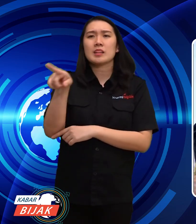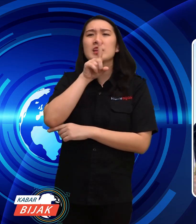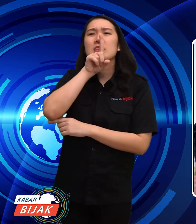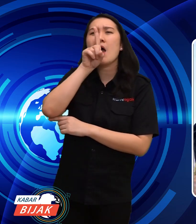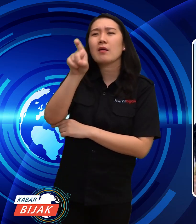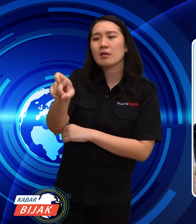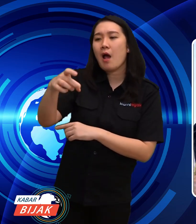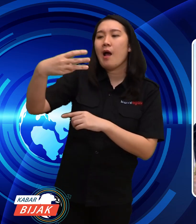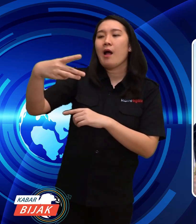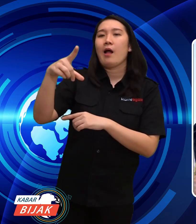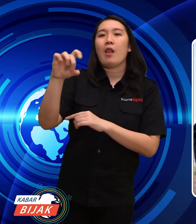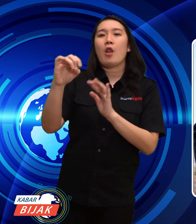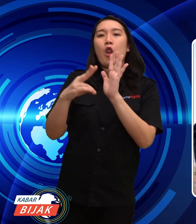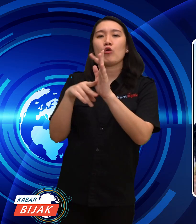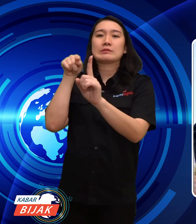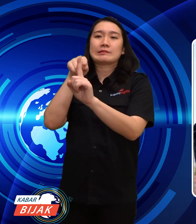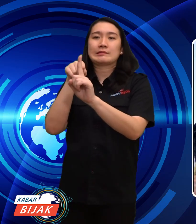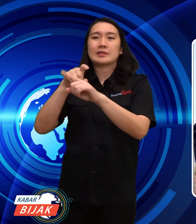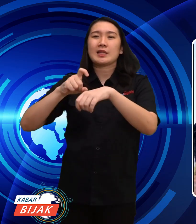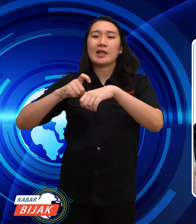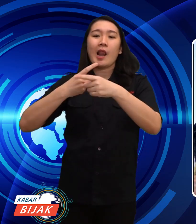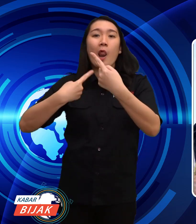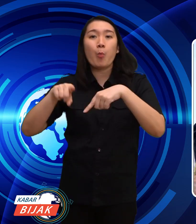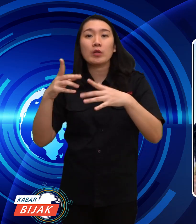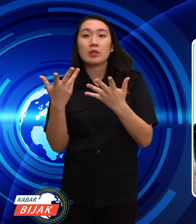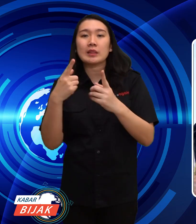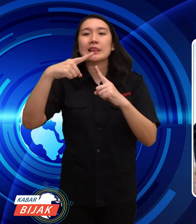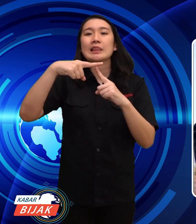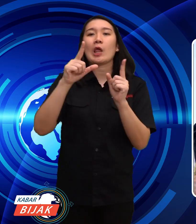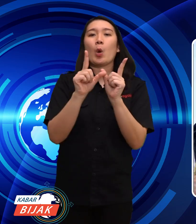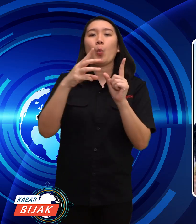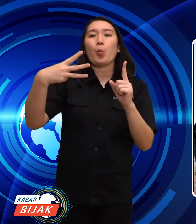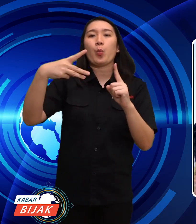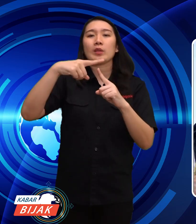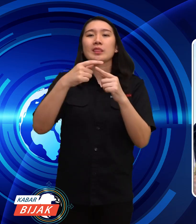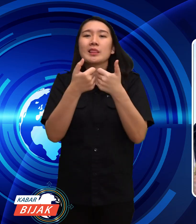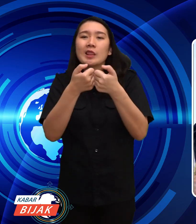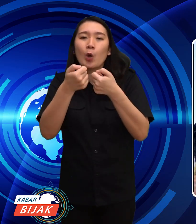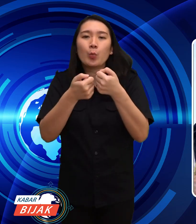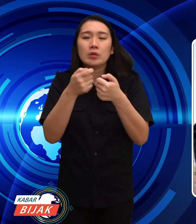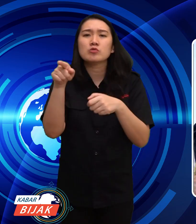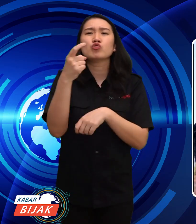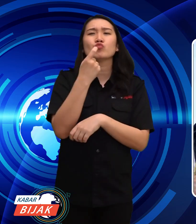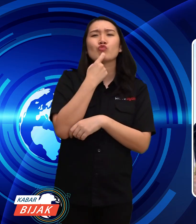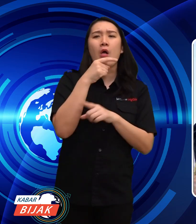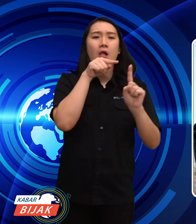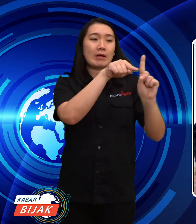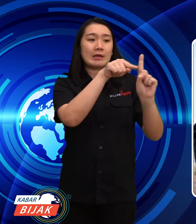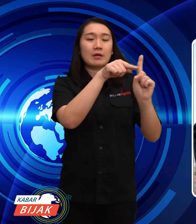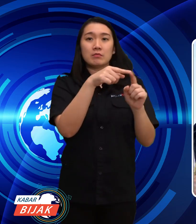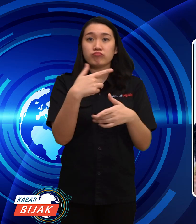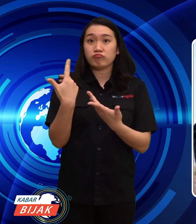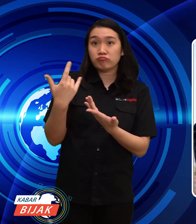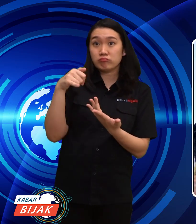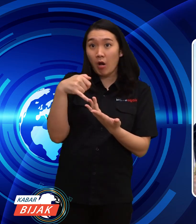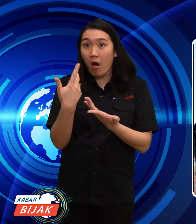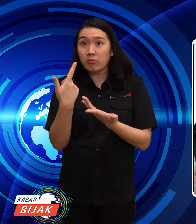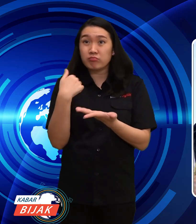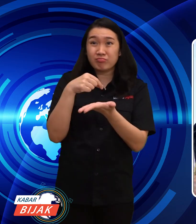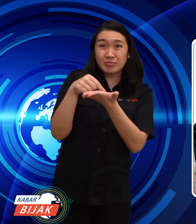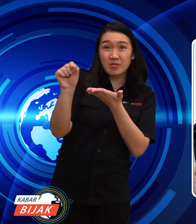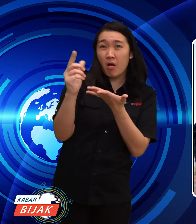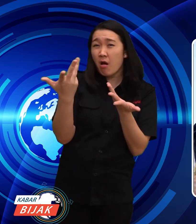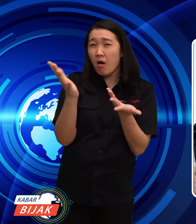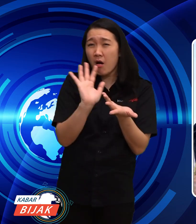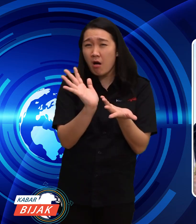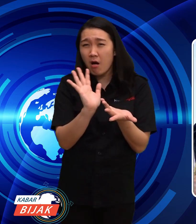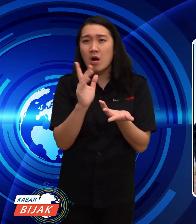and he asked Elon via tweet about him getting fired or not.